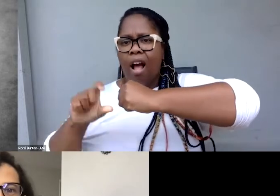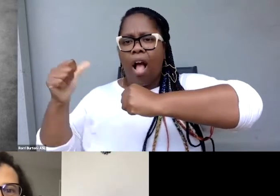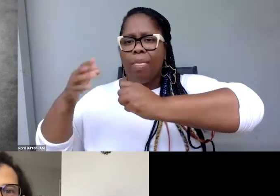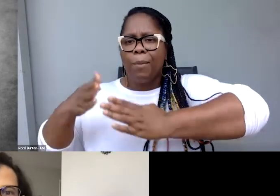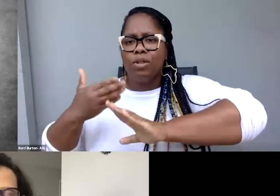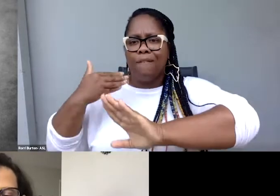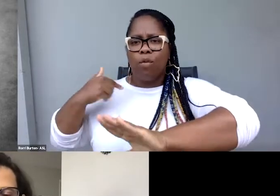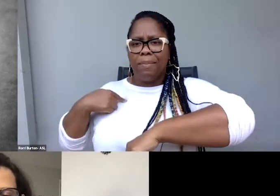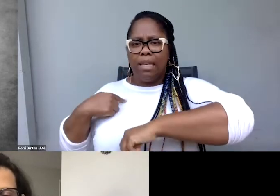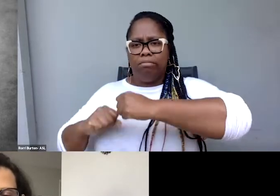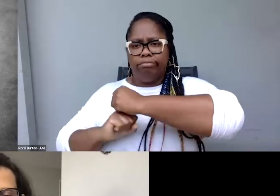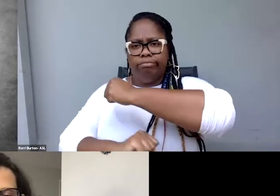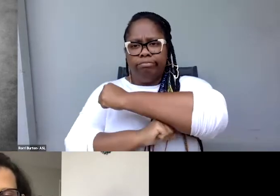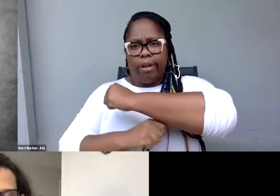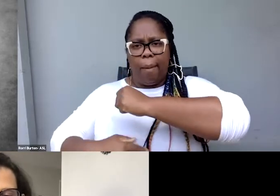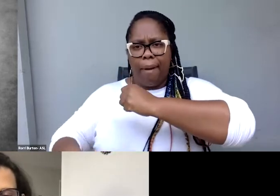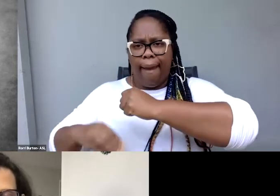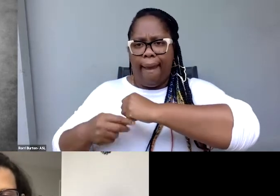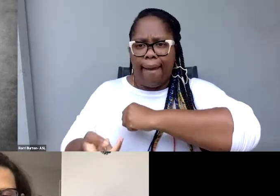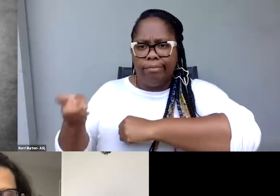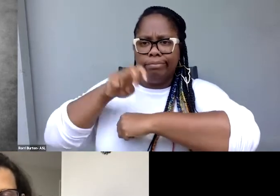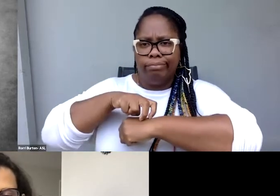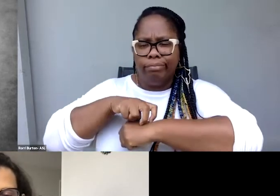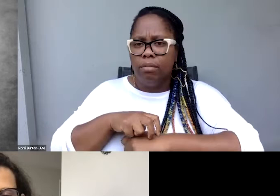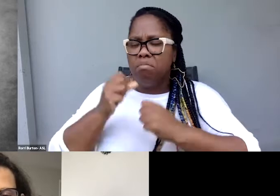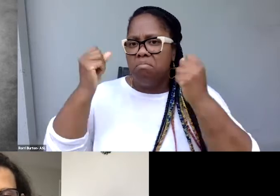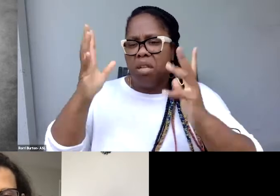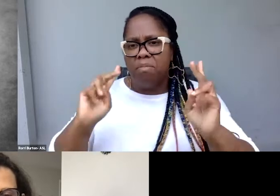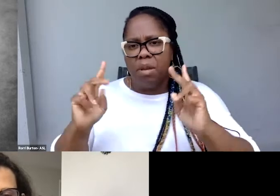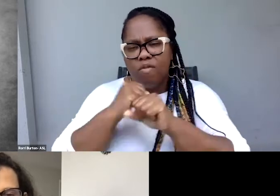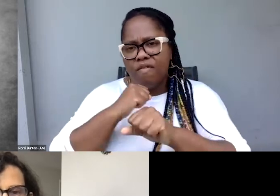There are a lot of people who have been fighting hard for different pieces of accessibility,